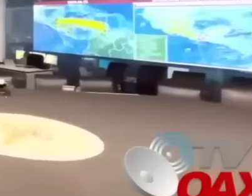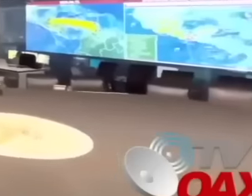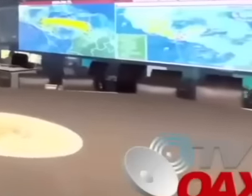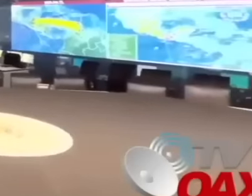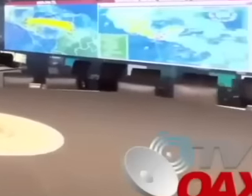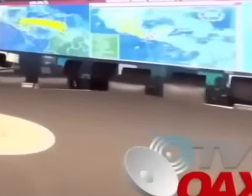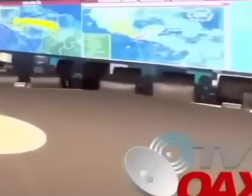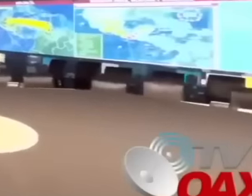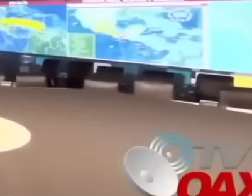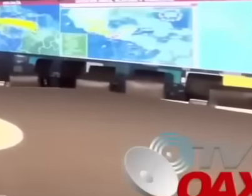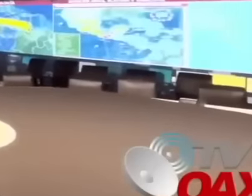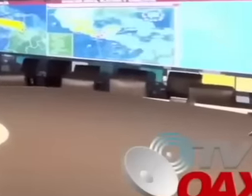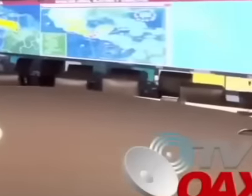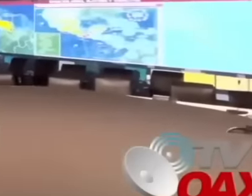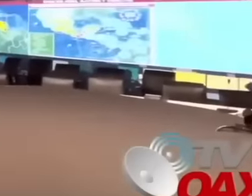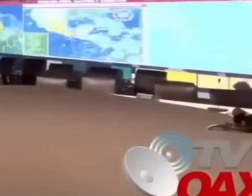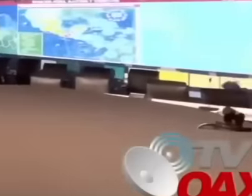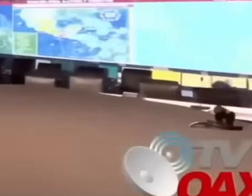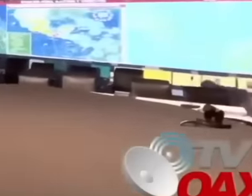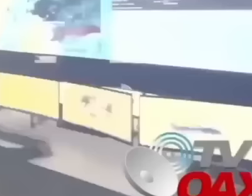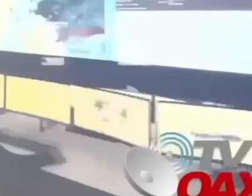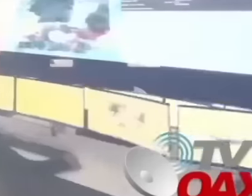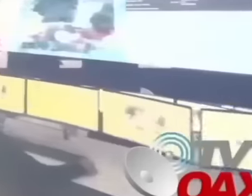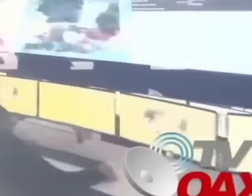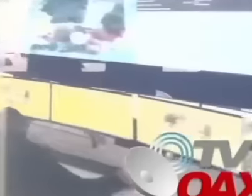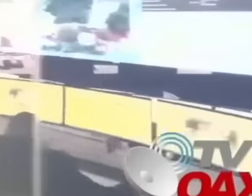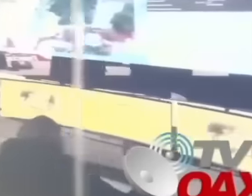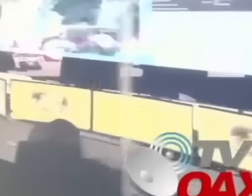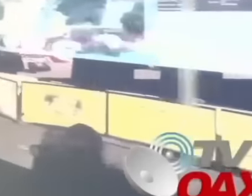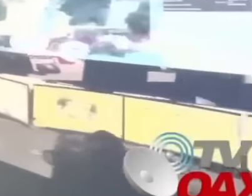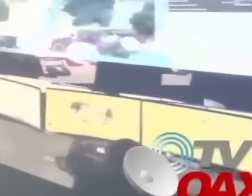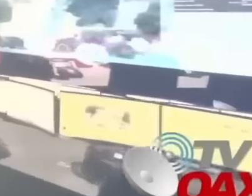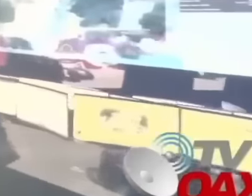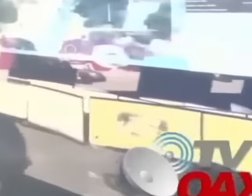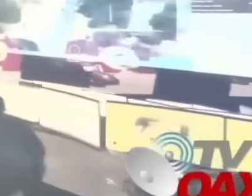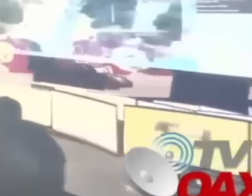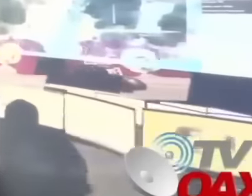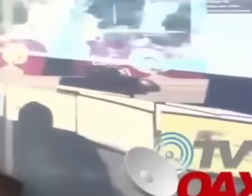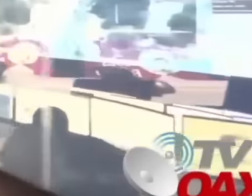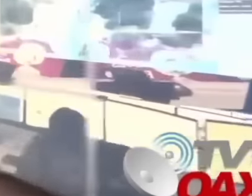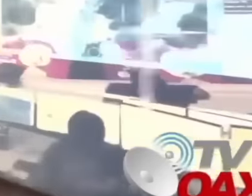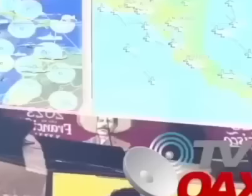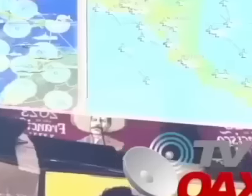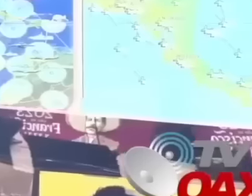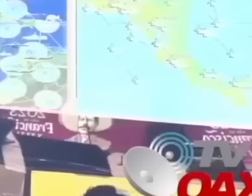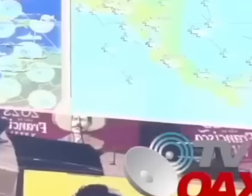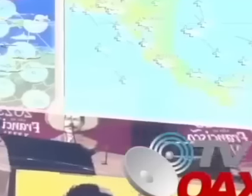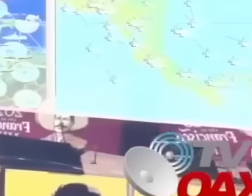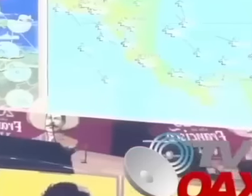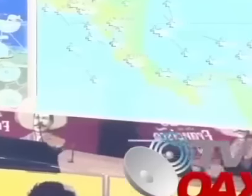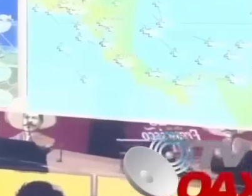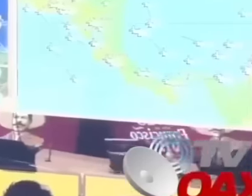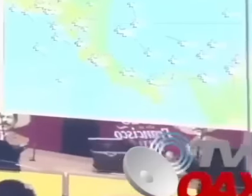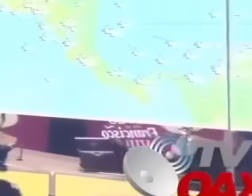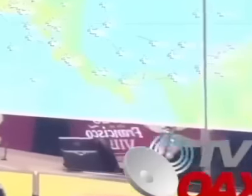opened the doors of this great bunker so that the people of Mexico can see it